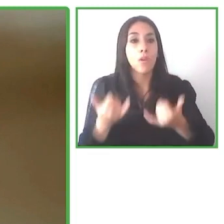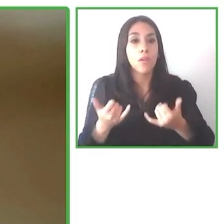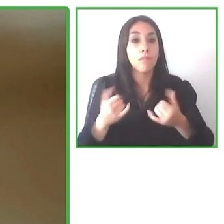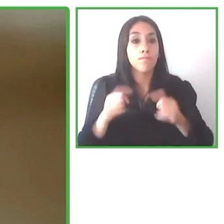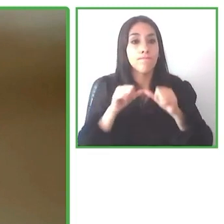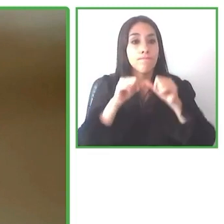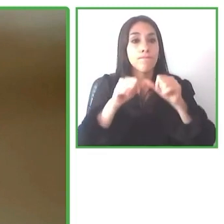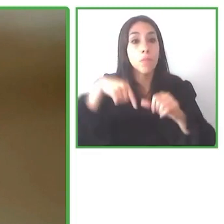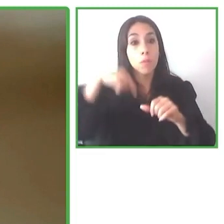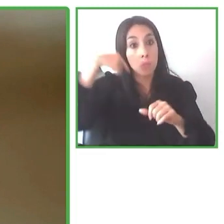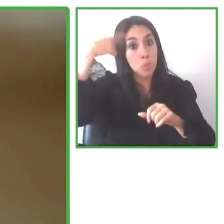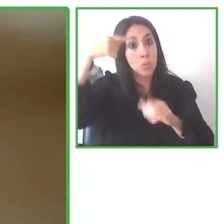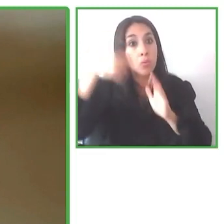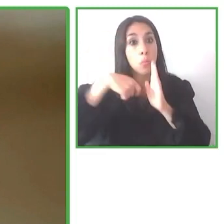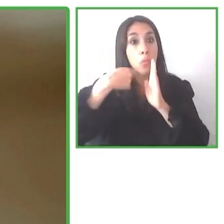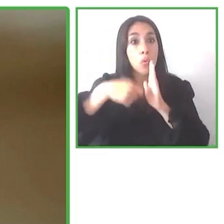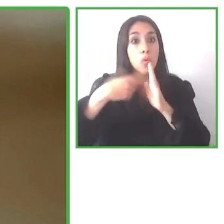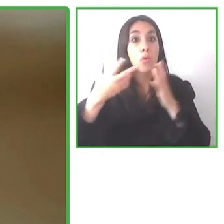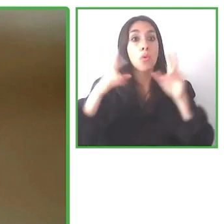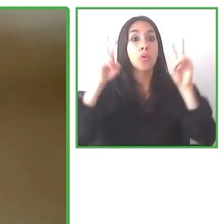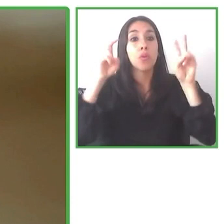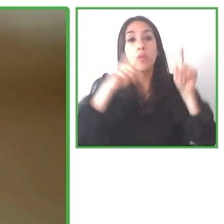We're now going to move to another part of the world